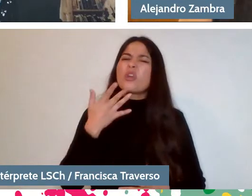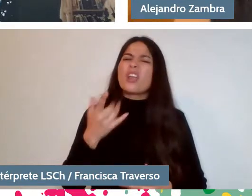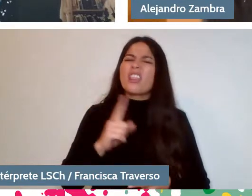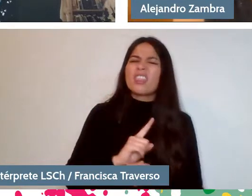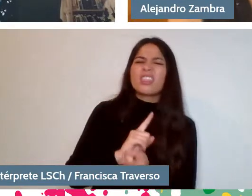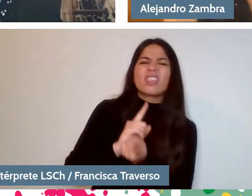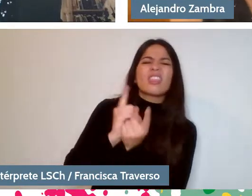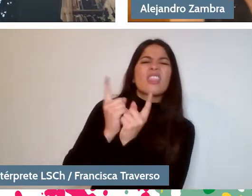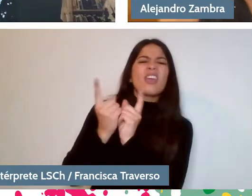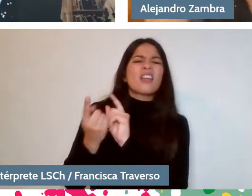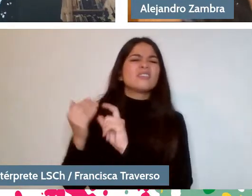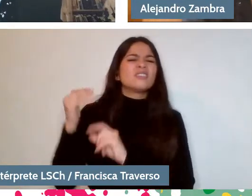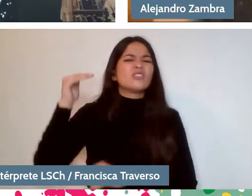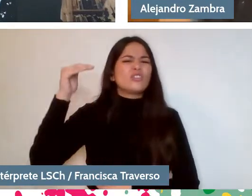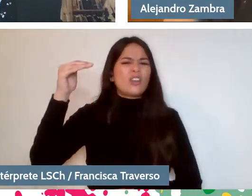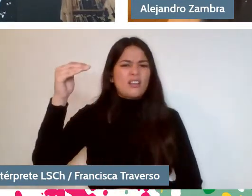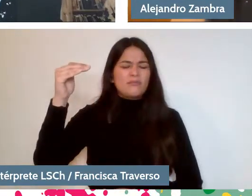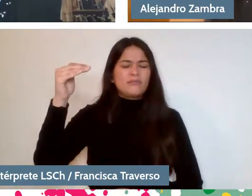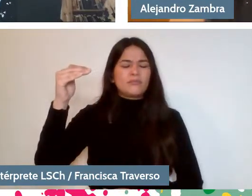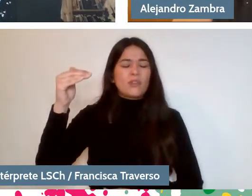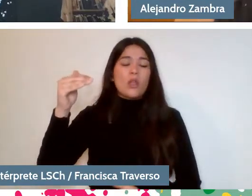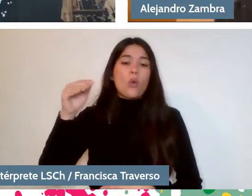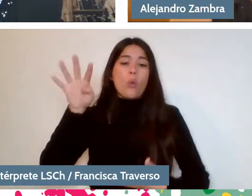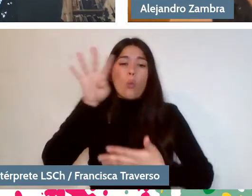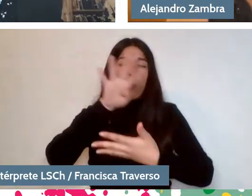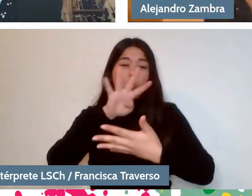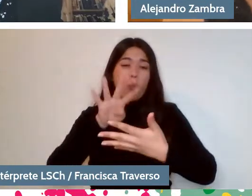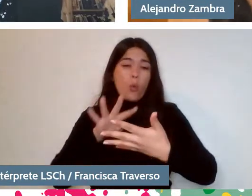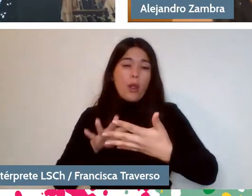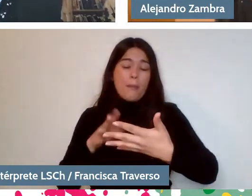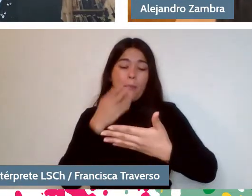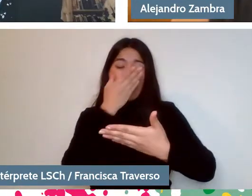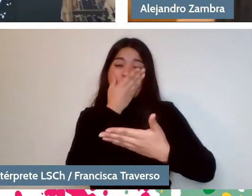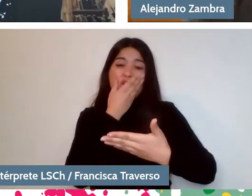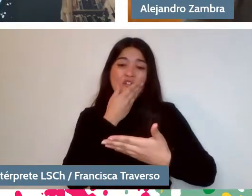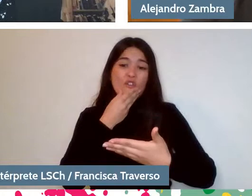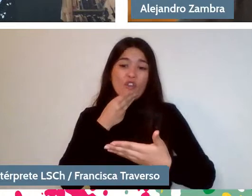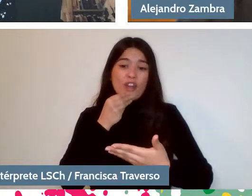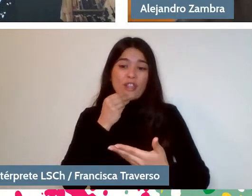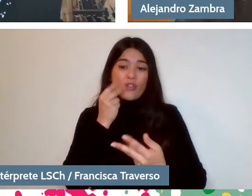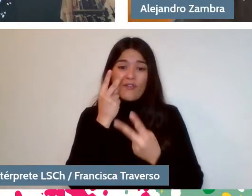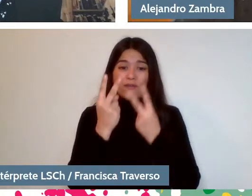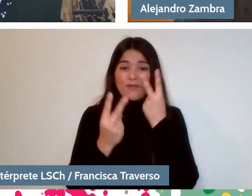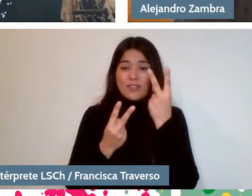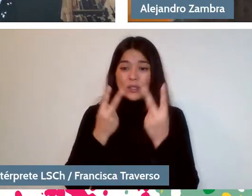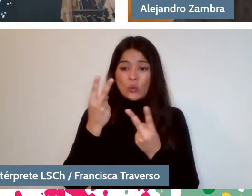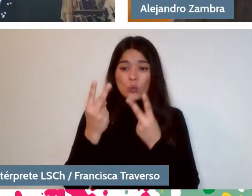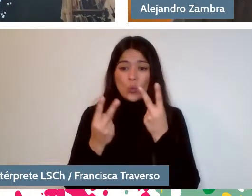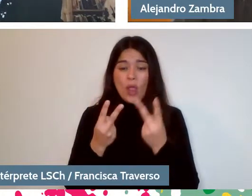In a very nice way, very visual, which actually explains the concept quite well and that's when I started reading him.